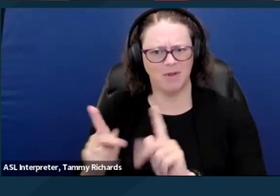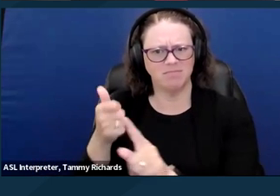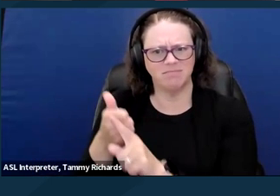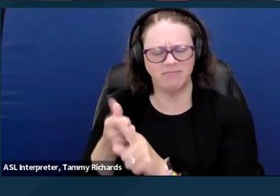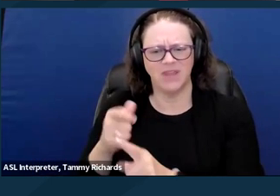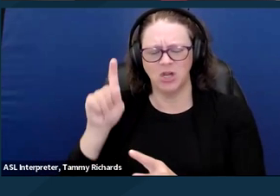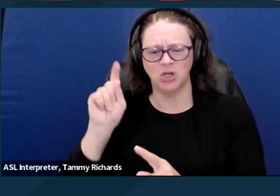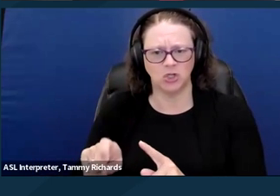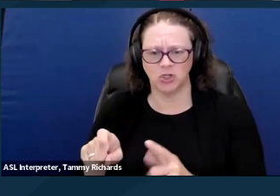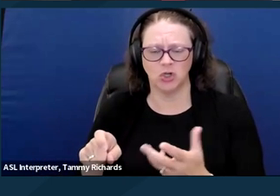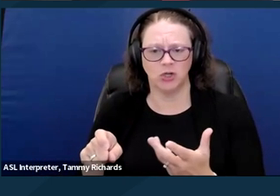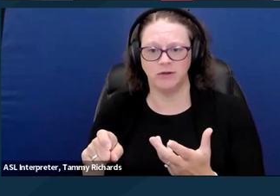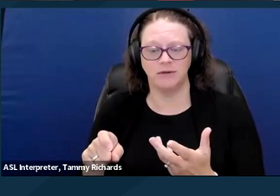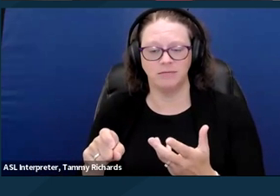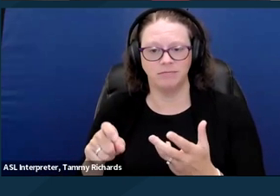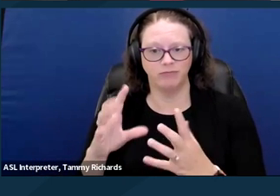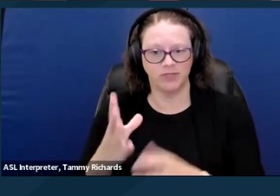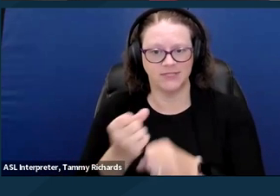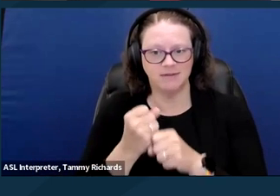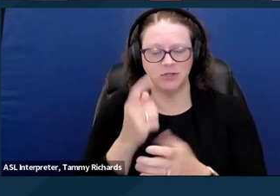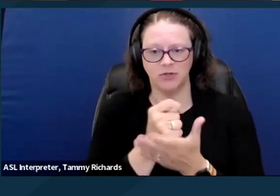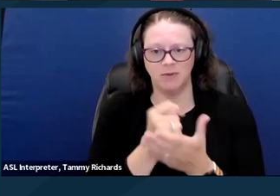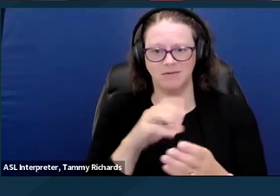because it's so hot off the presses, so I'll put it in the chat now.